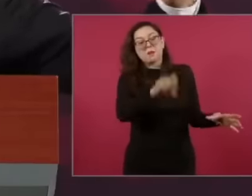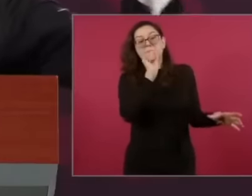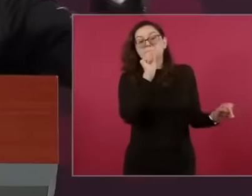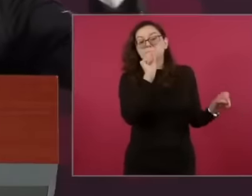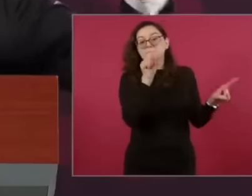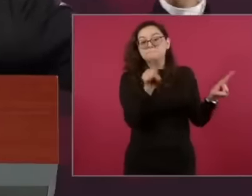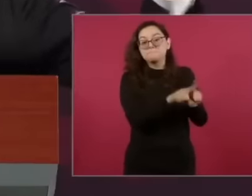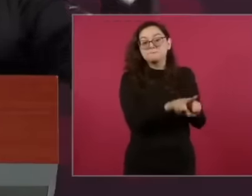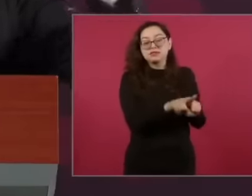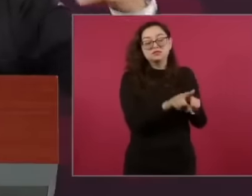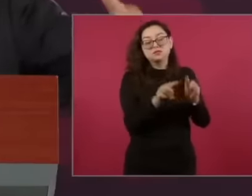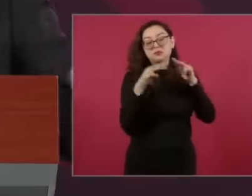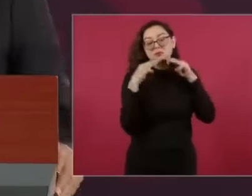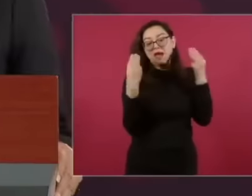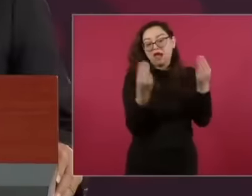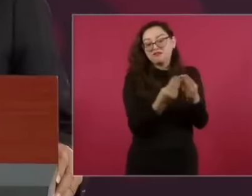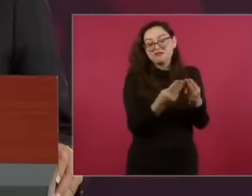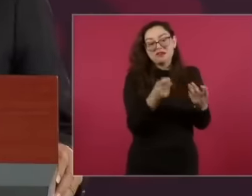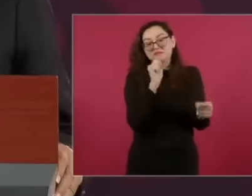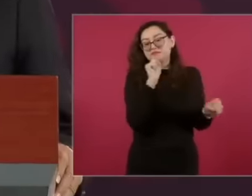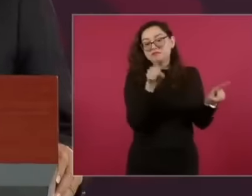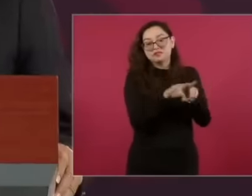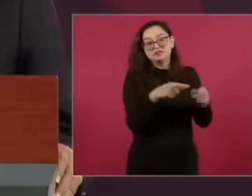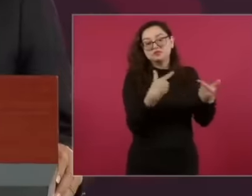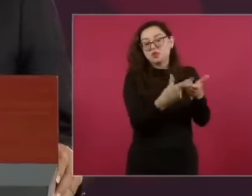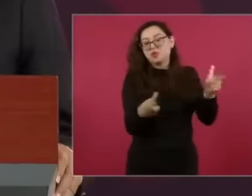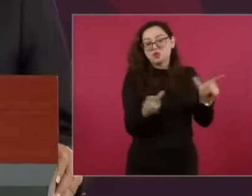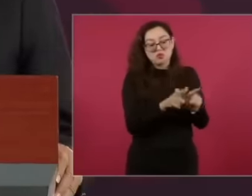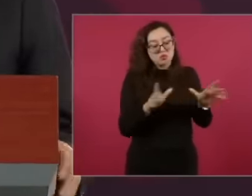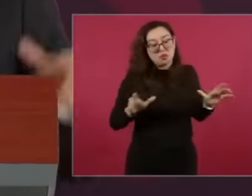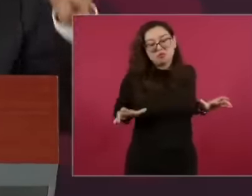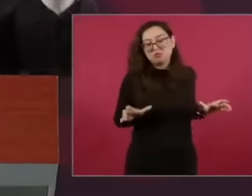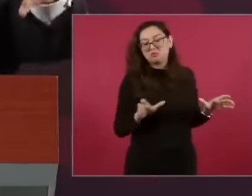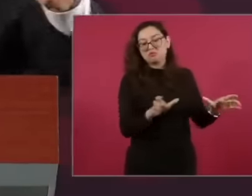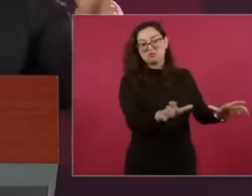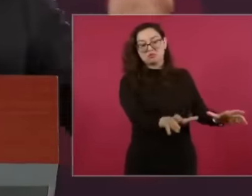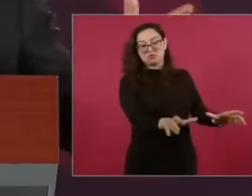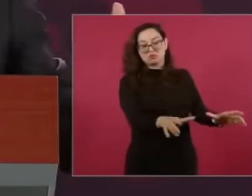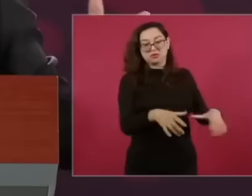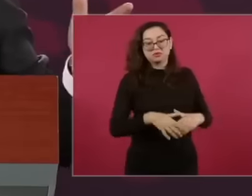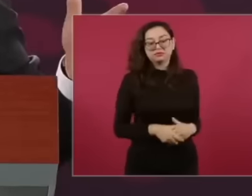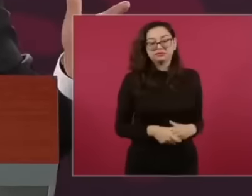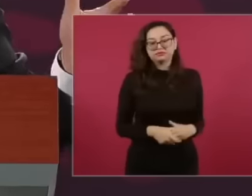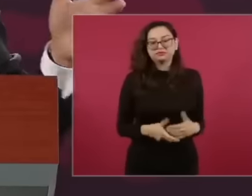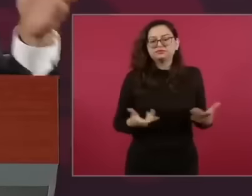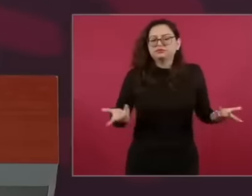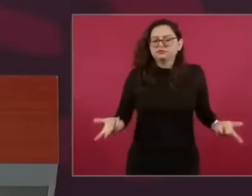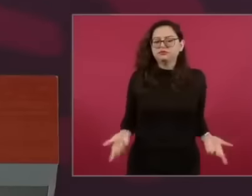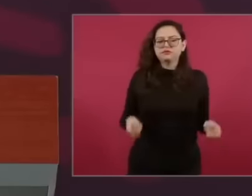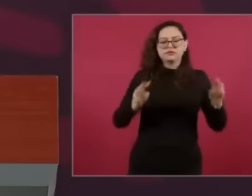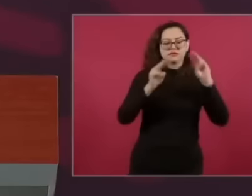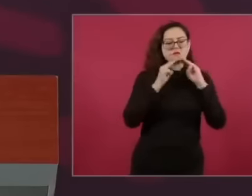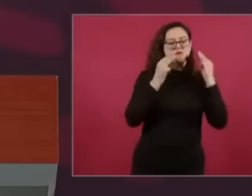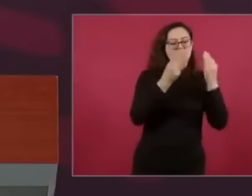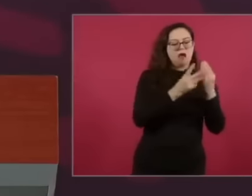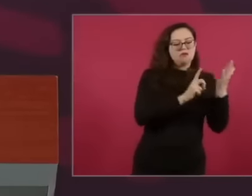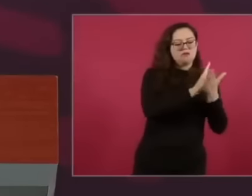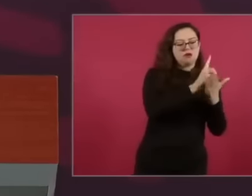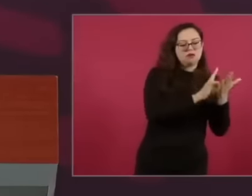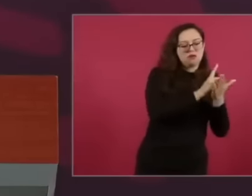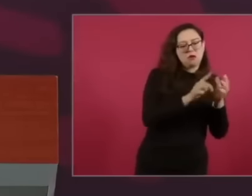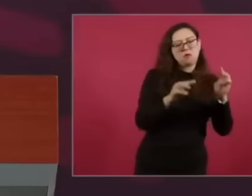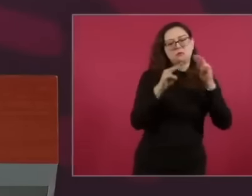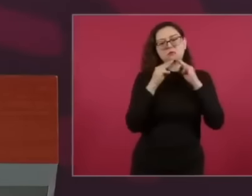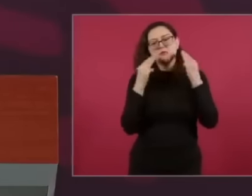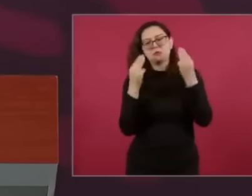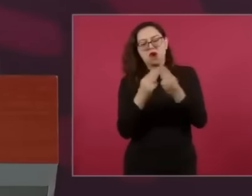criminal association, some involved in crime organized and others in white collar crime